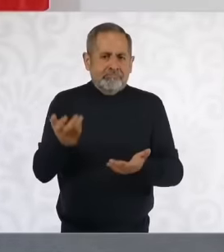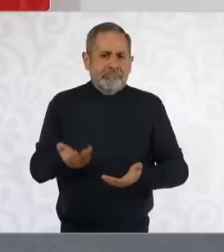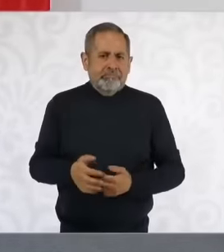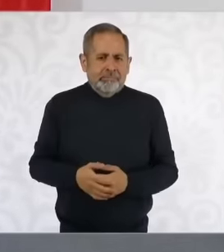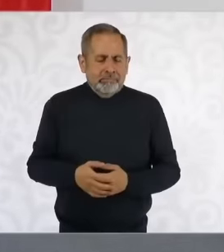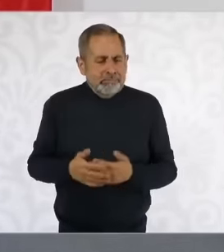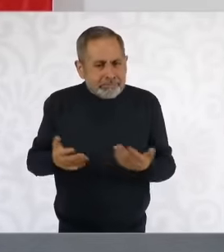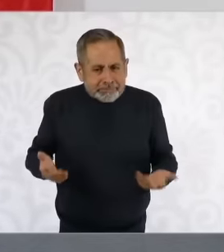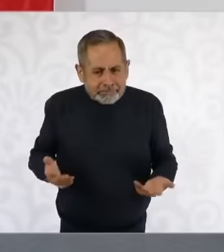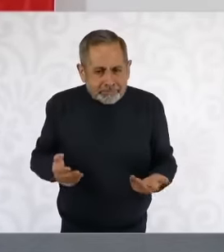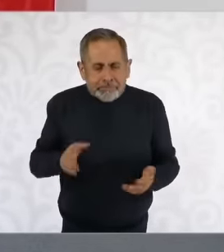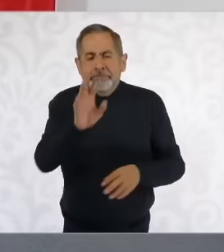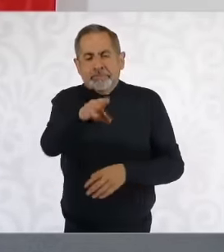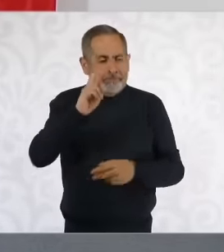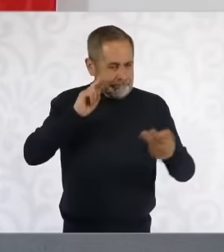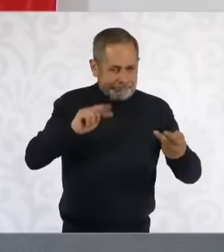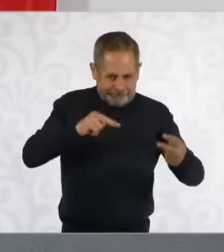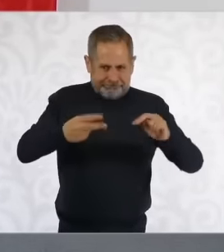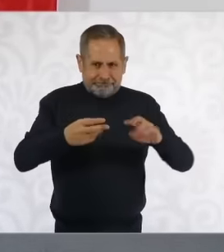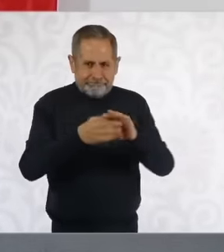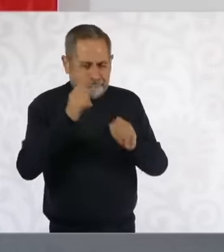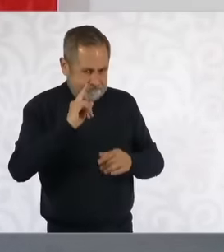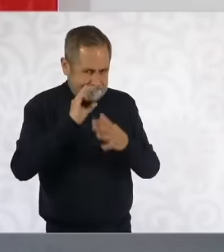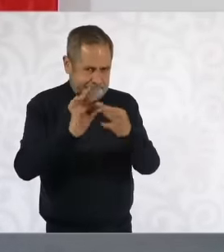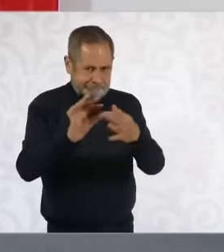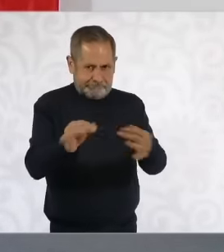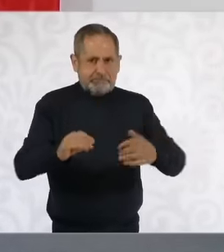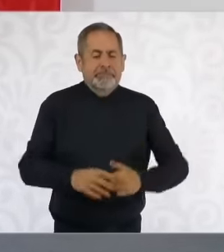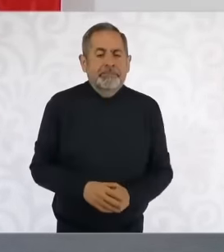other way around, what